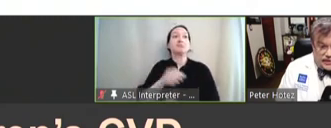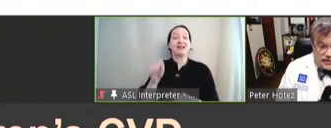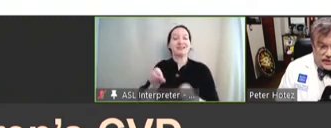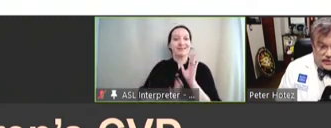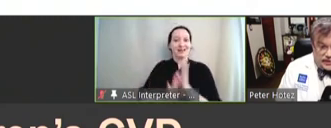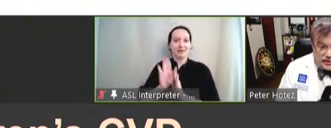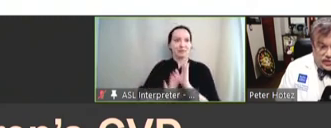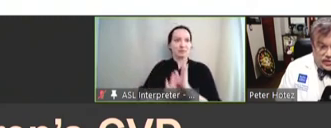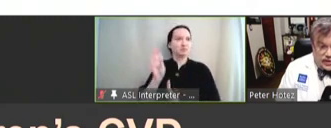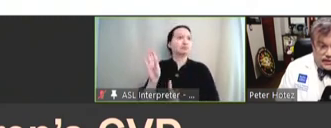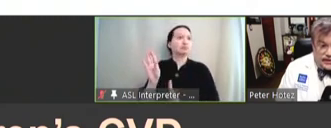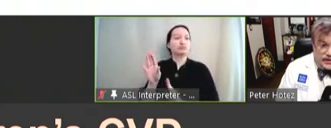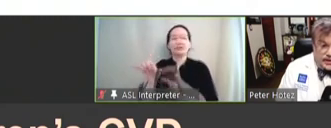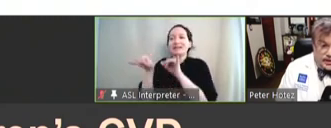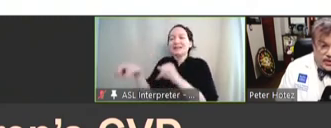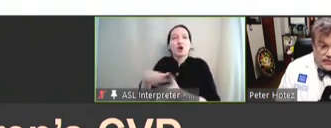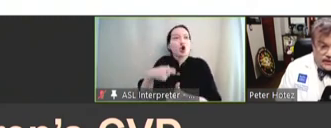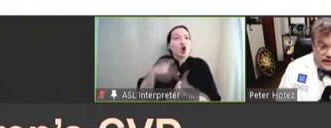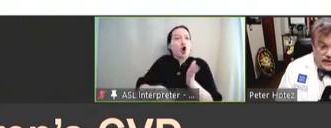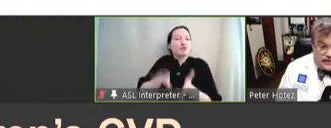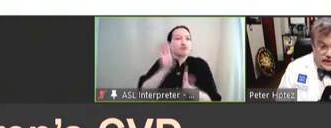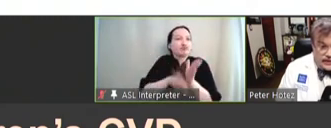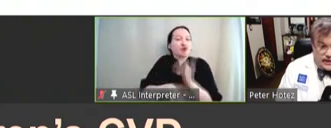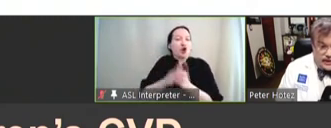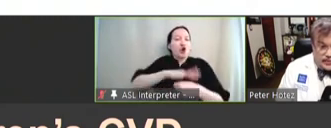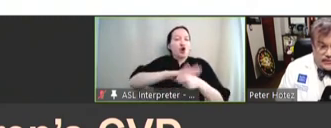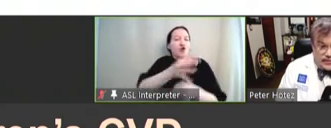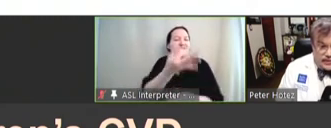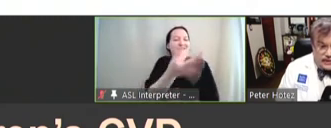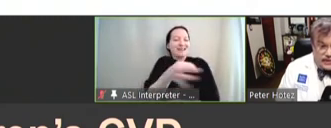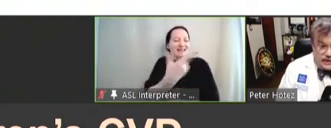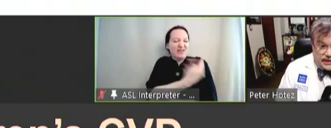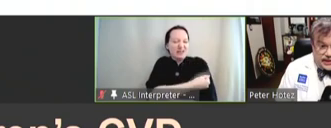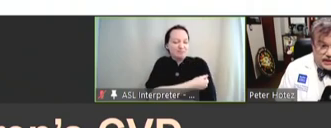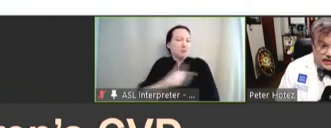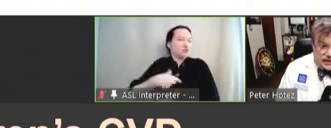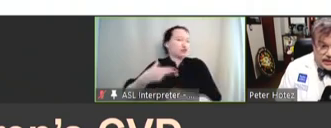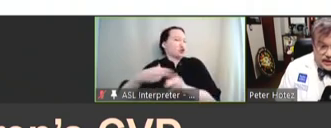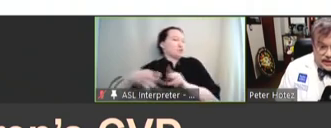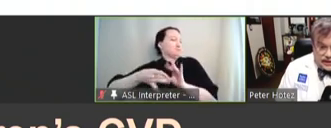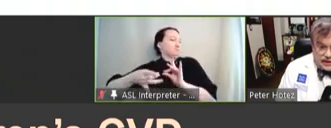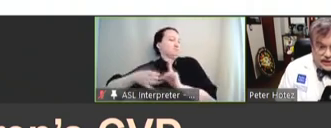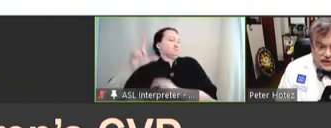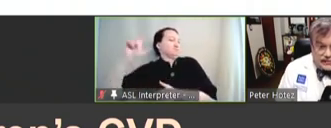use a similar low-cost COVID-19 vaccine that I'll briefly mention at the end. Next slide.